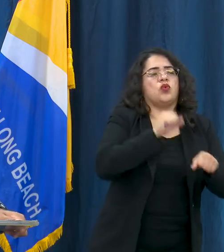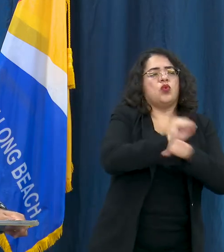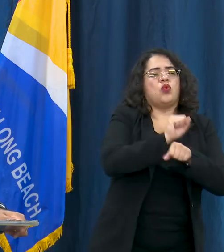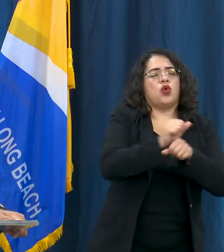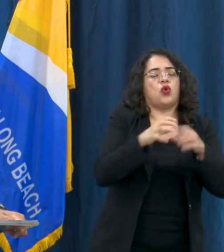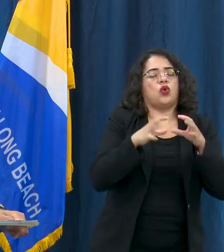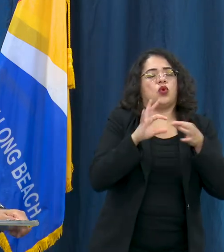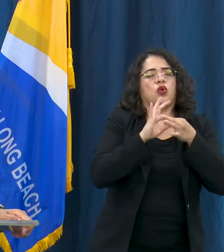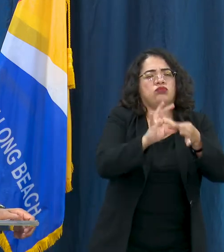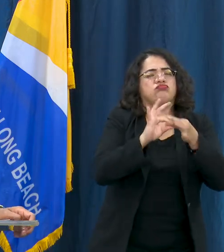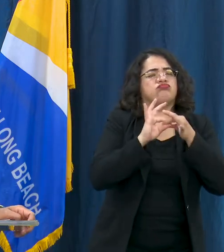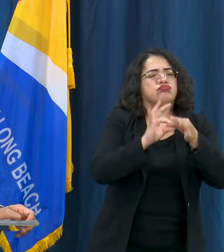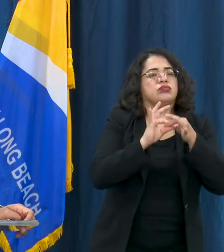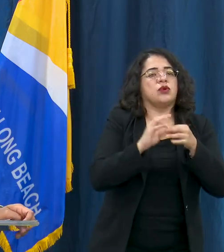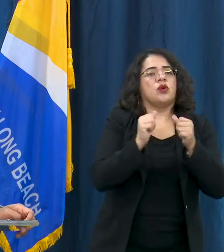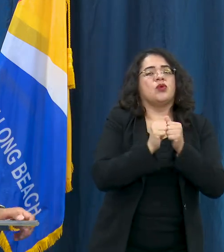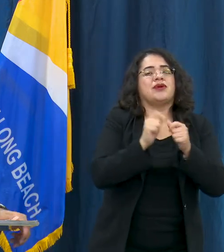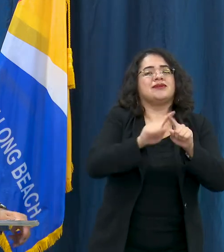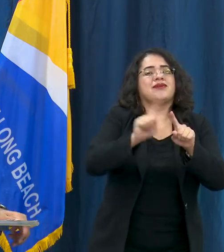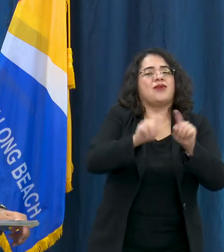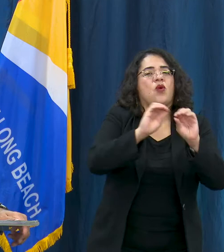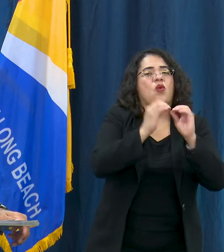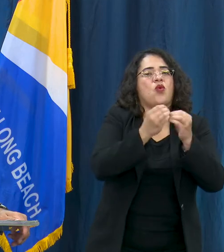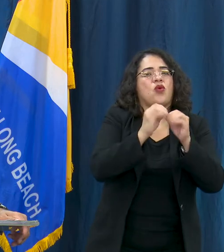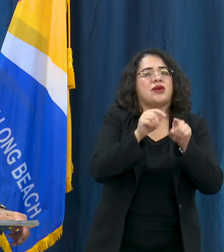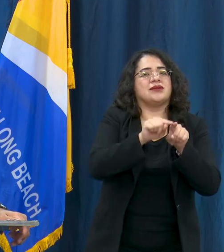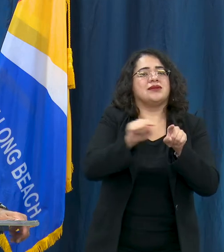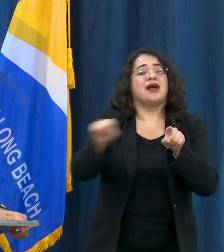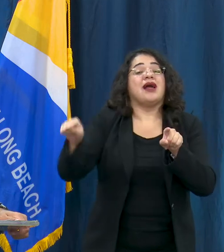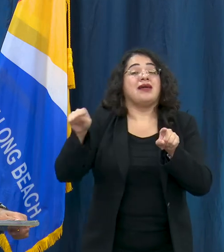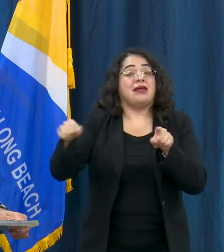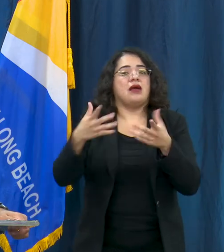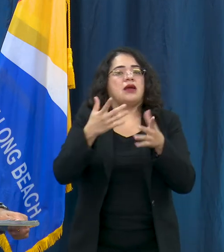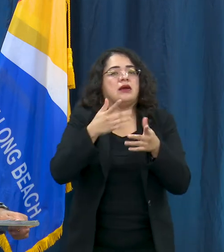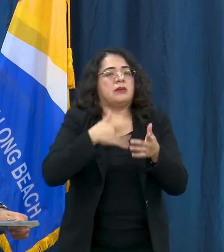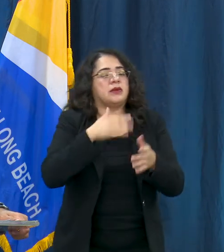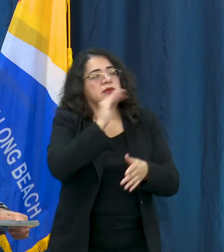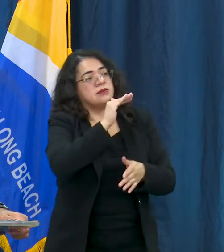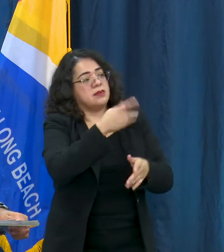organizations that typically get permits for these activities